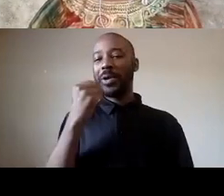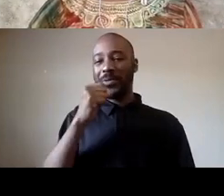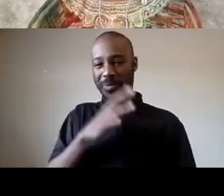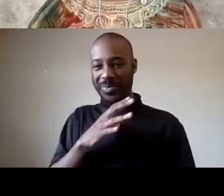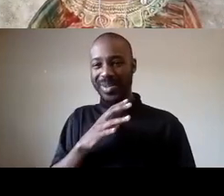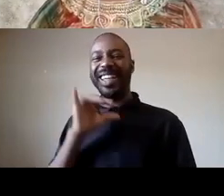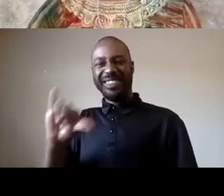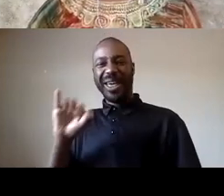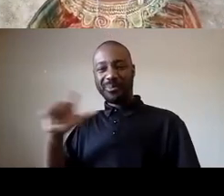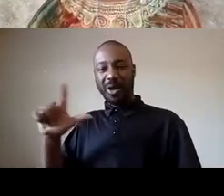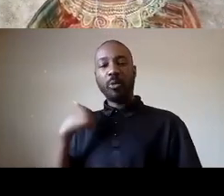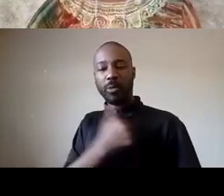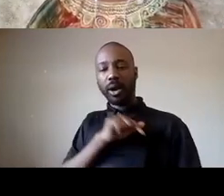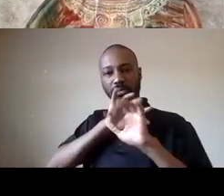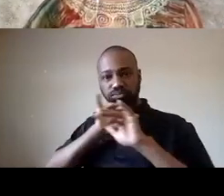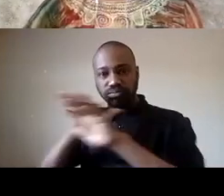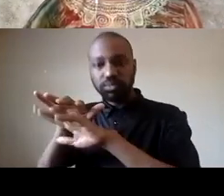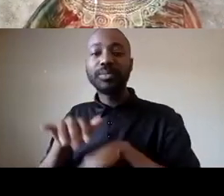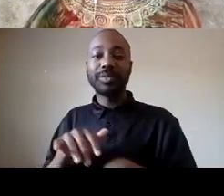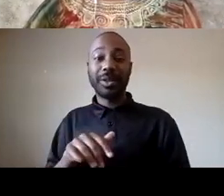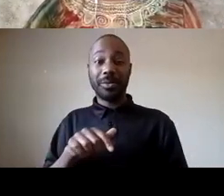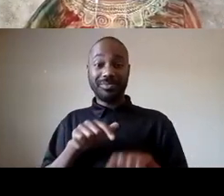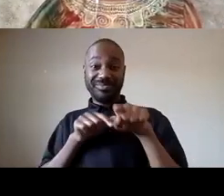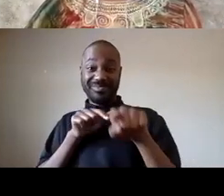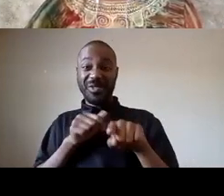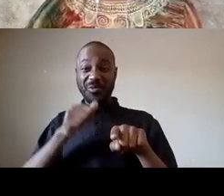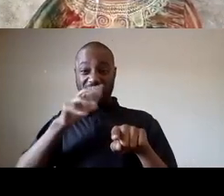steps who was leading the march that's my student and my spirit daughter